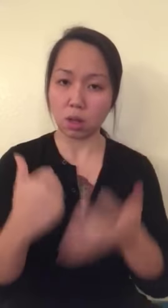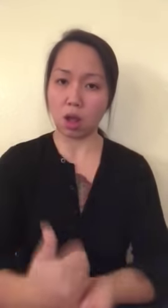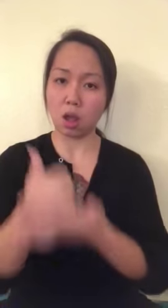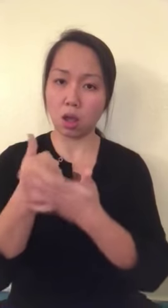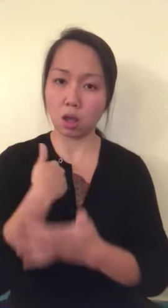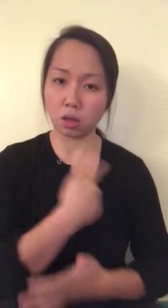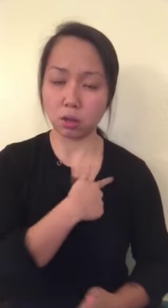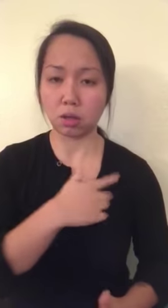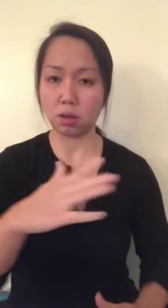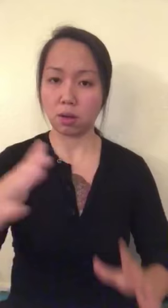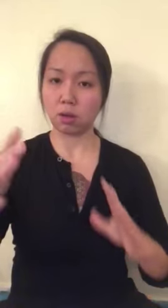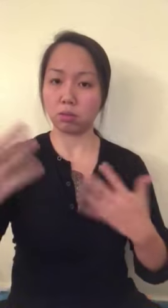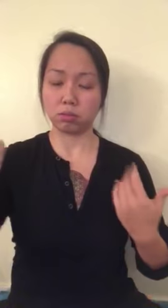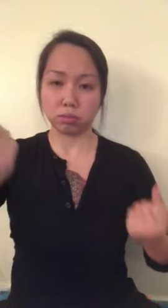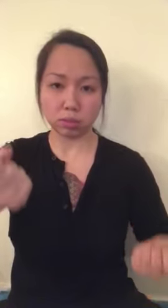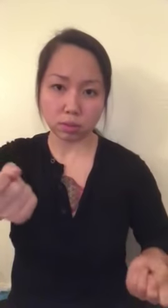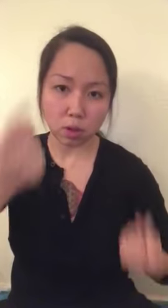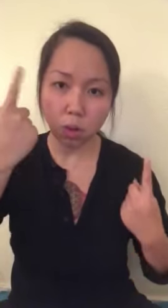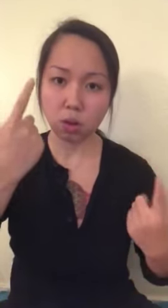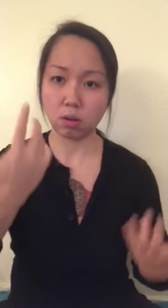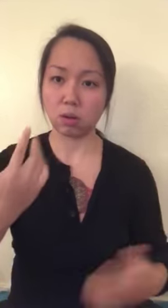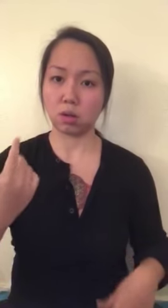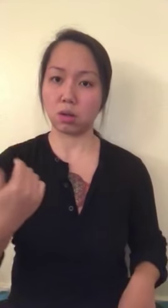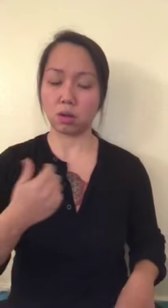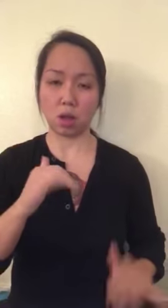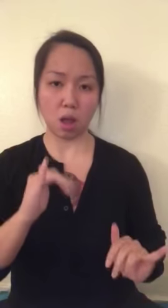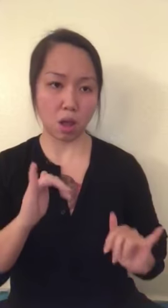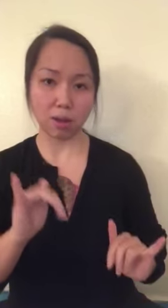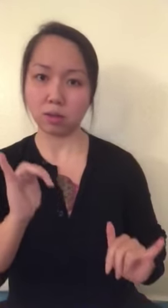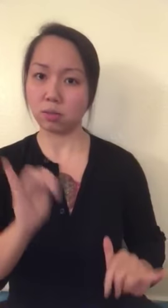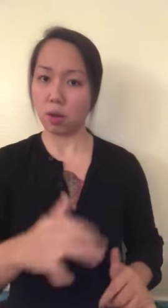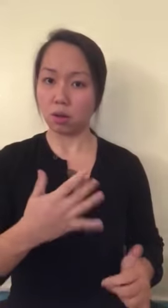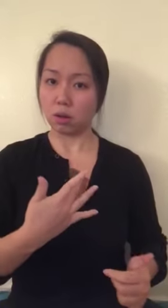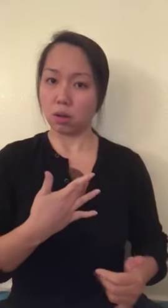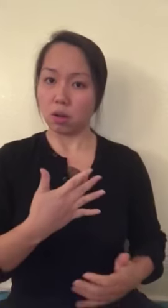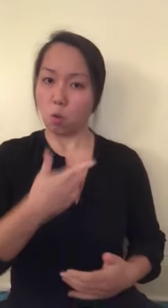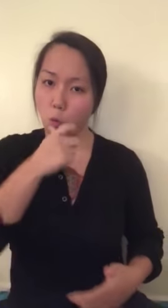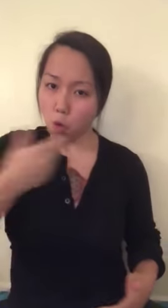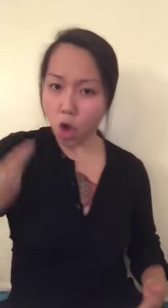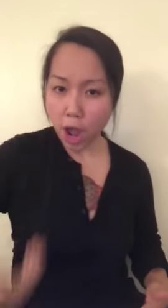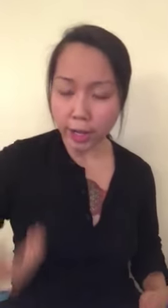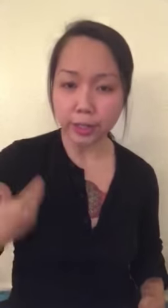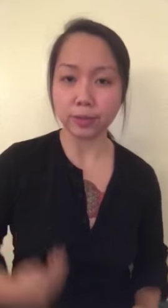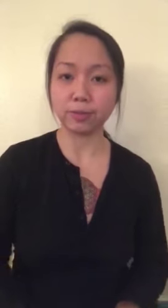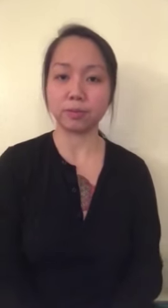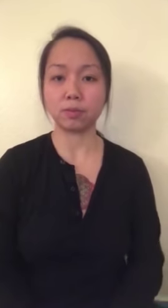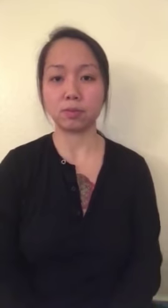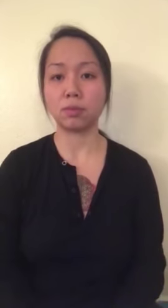Sign language helps us understand who we are...That's who we are.